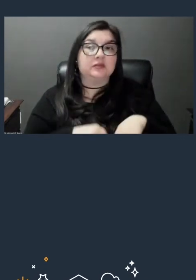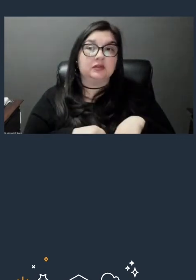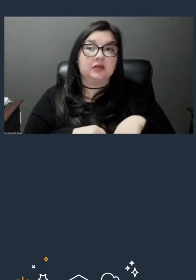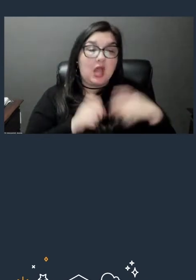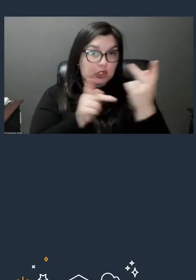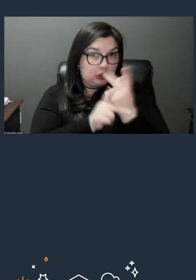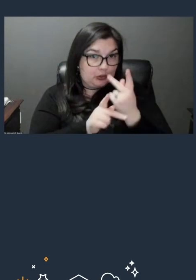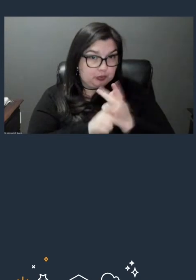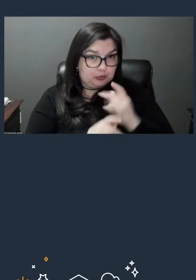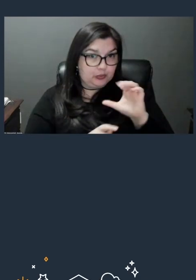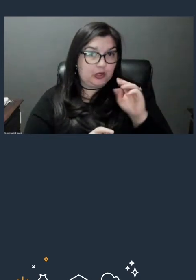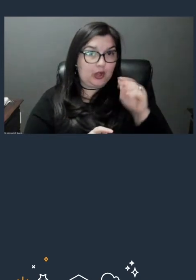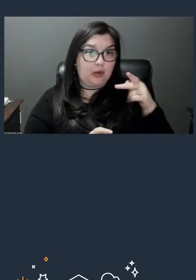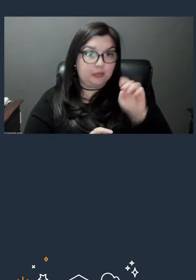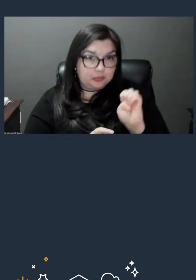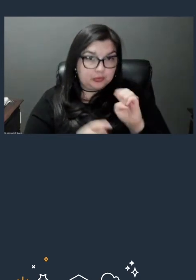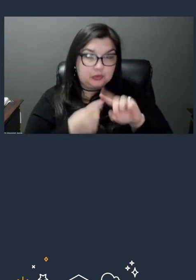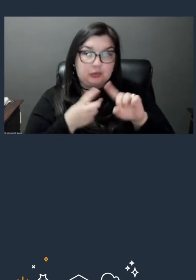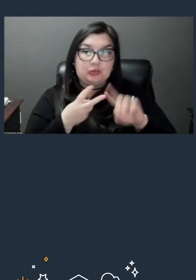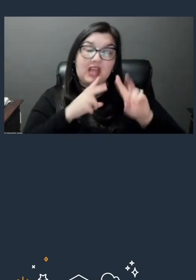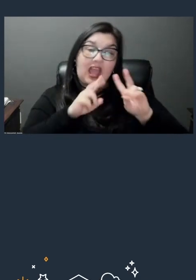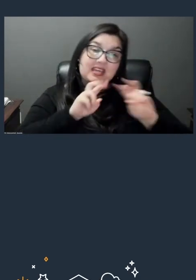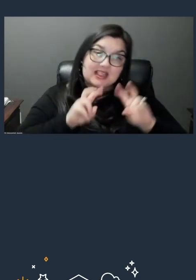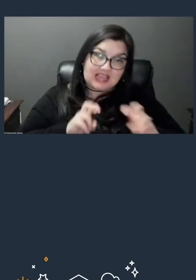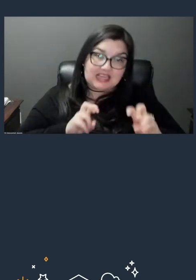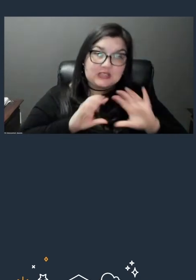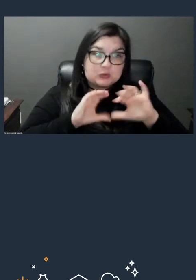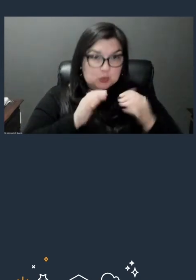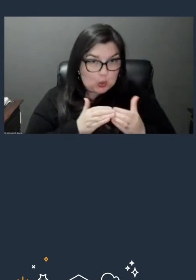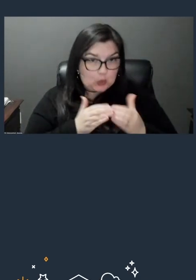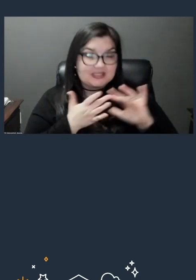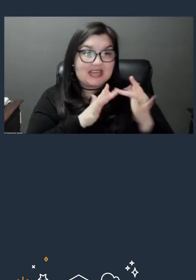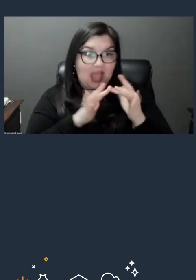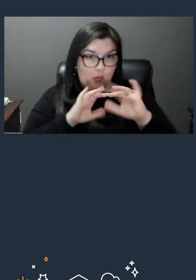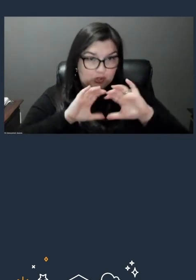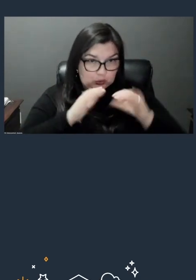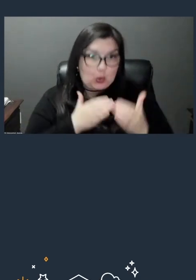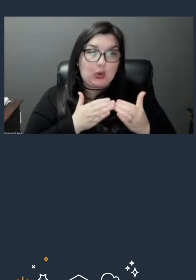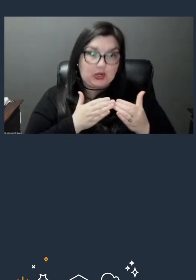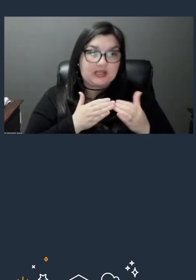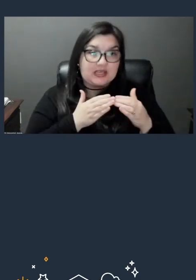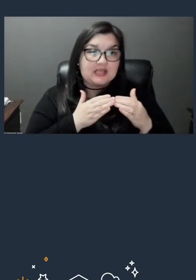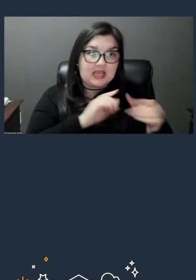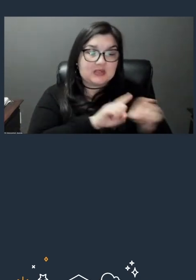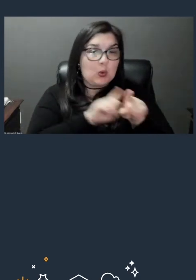our analytics courses, our networking courses as well. These are the fundamentals for any building block.